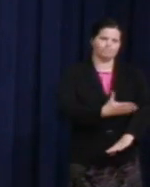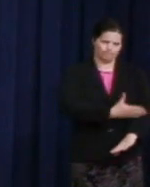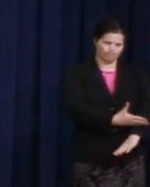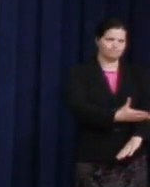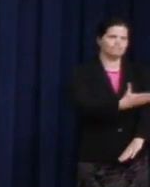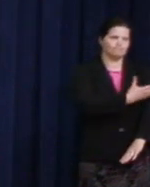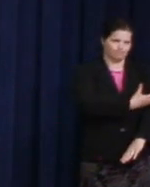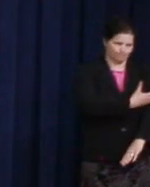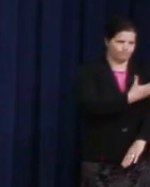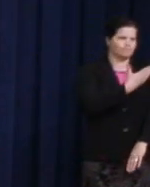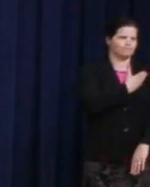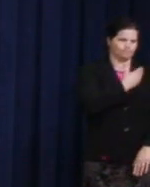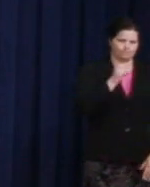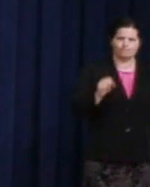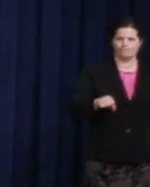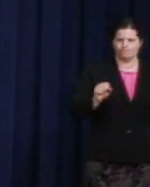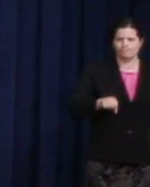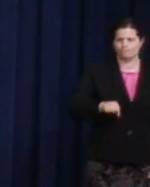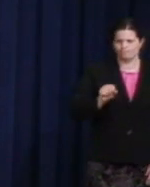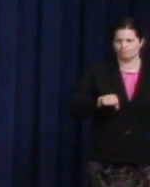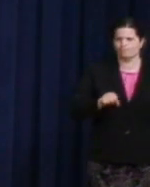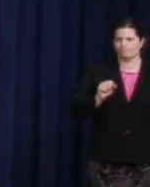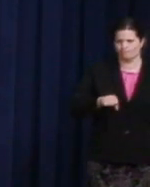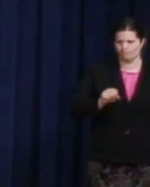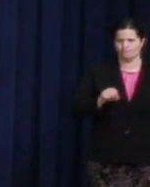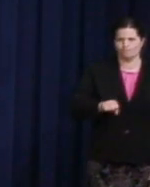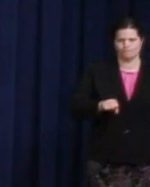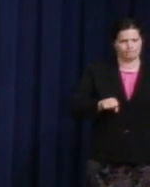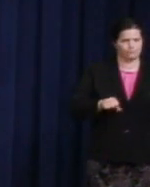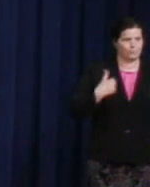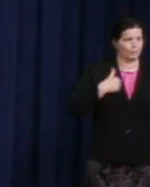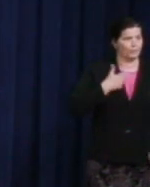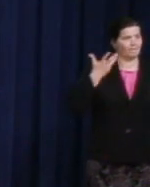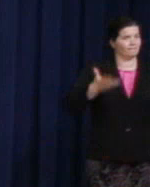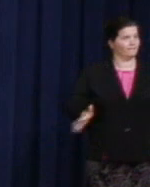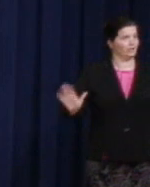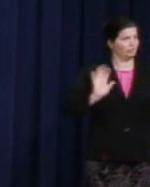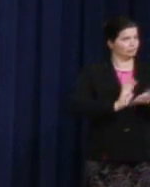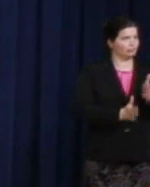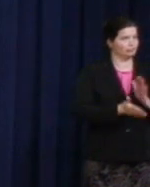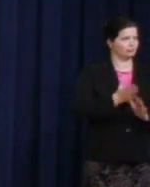We come the distance but we're not there yet.